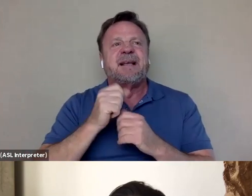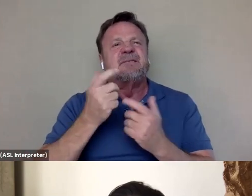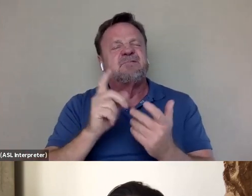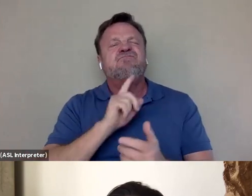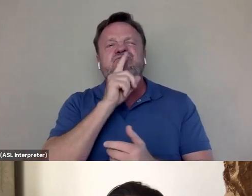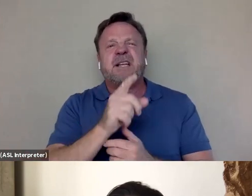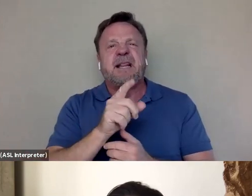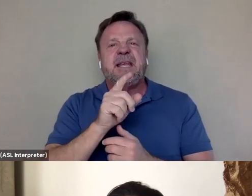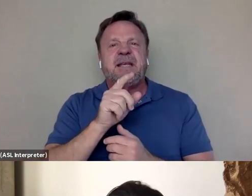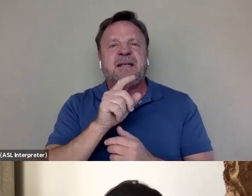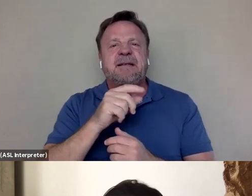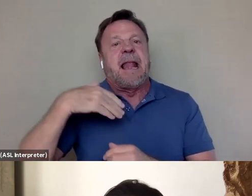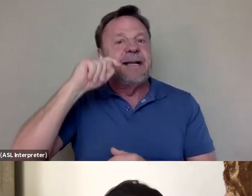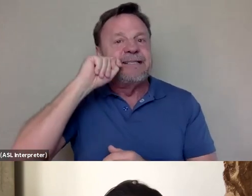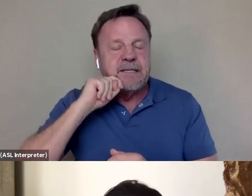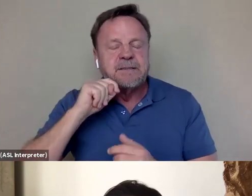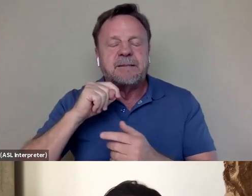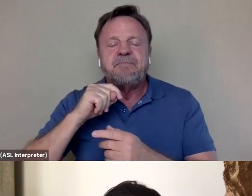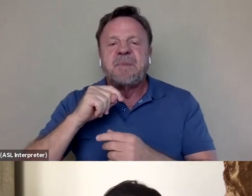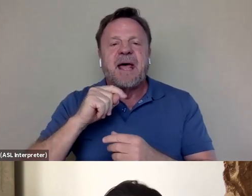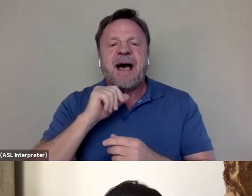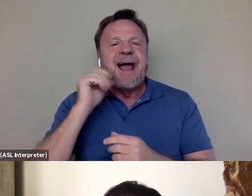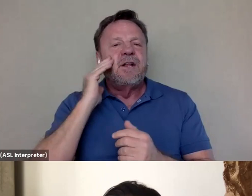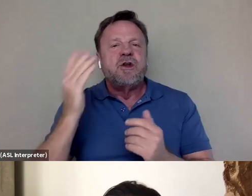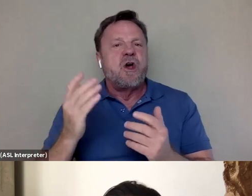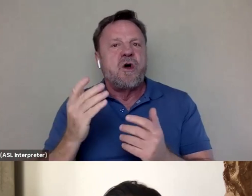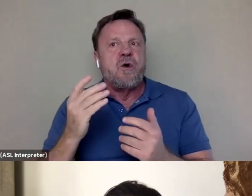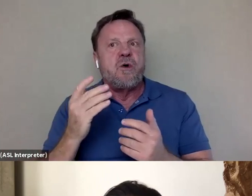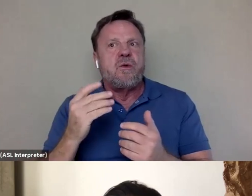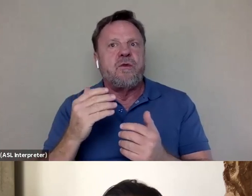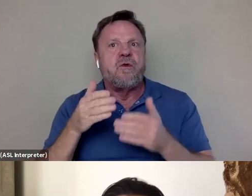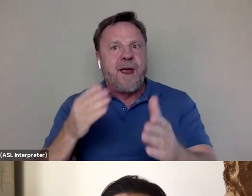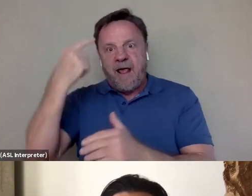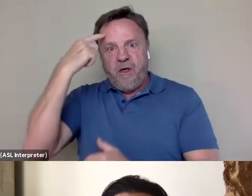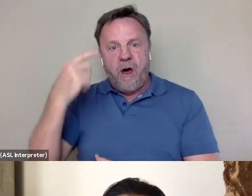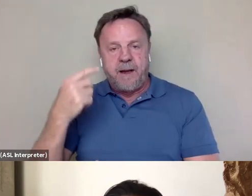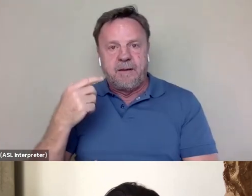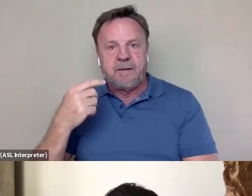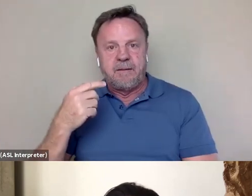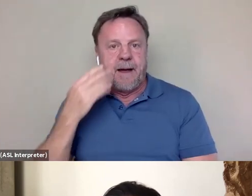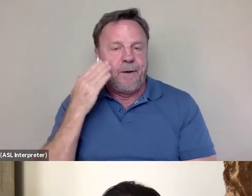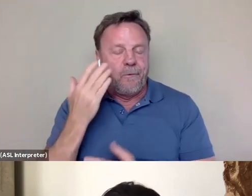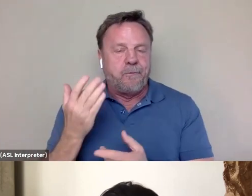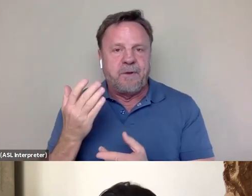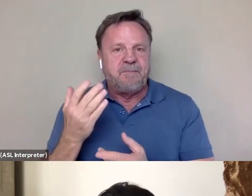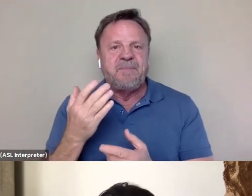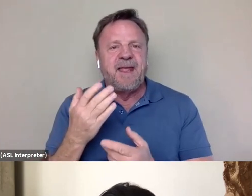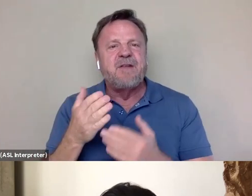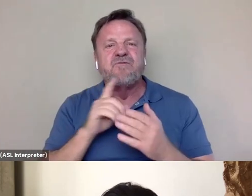that I didn't know as well as I thought I did. And in many ways it was reflective of my parents' own journey.